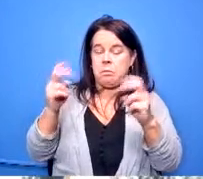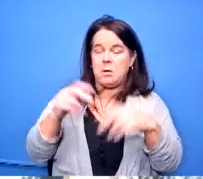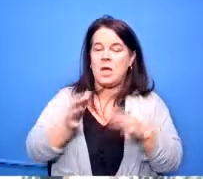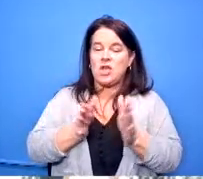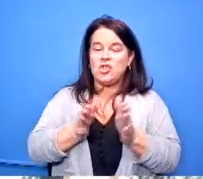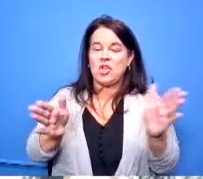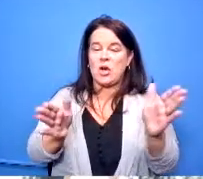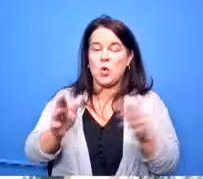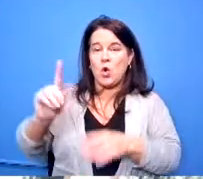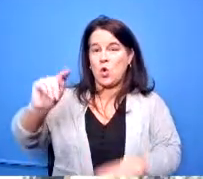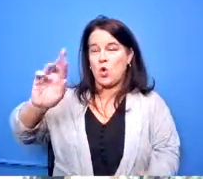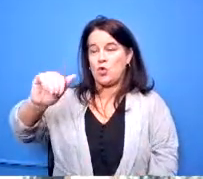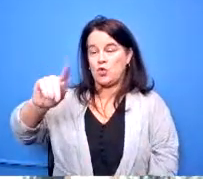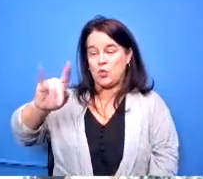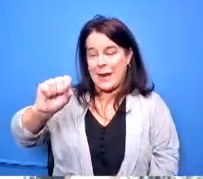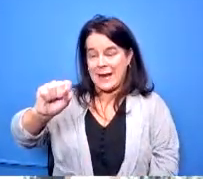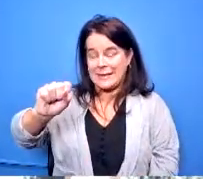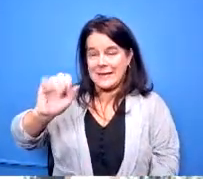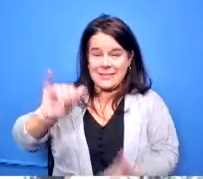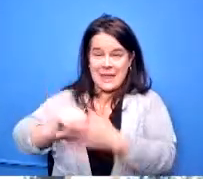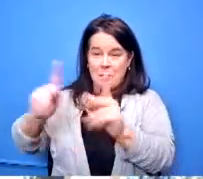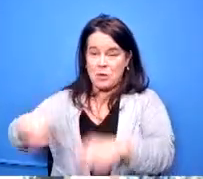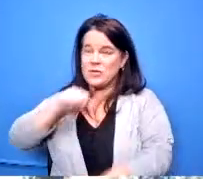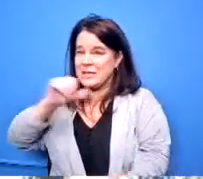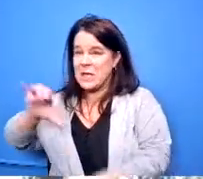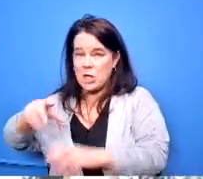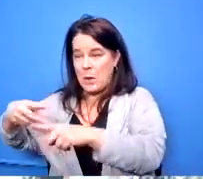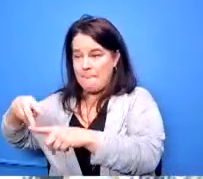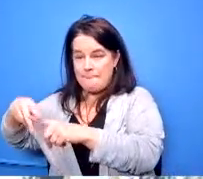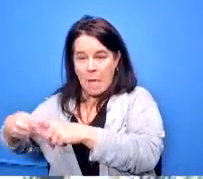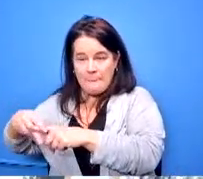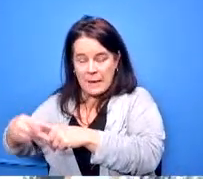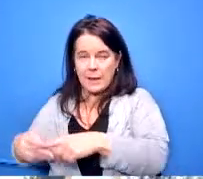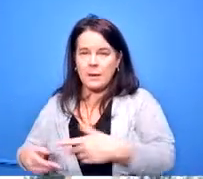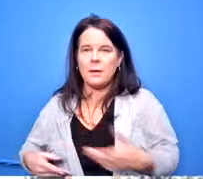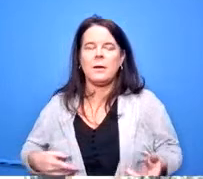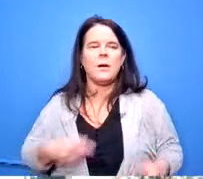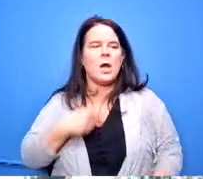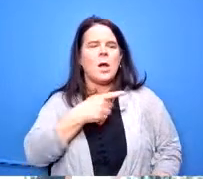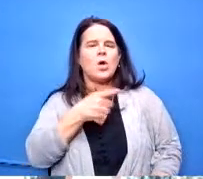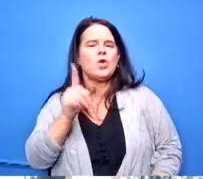be a red flag but those kinds of things are you using the federal standard of commercially useful